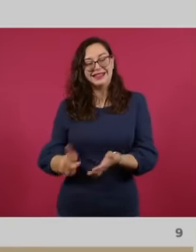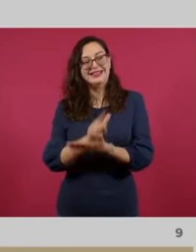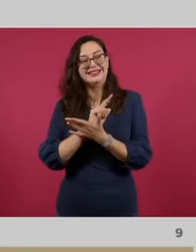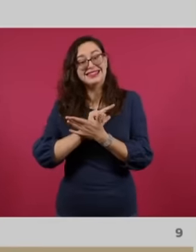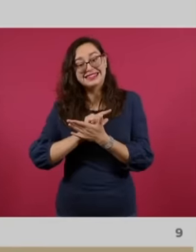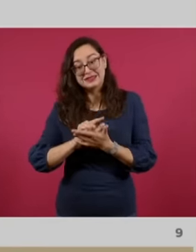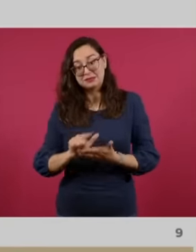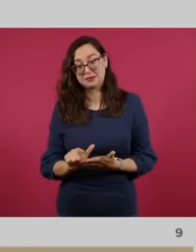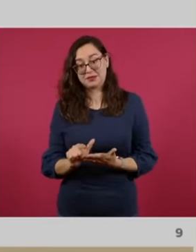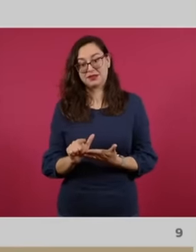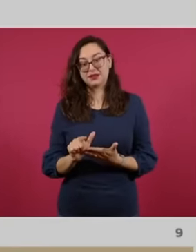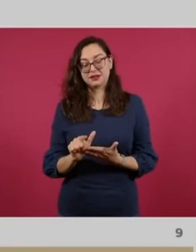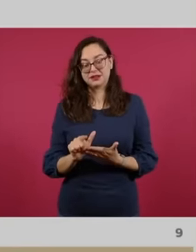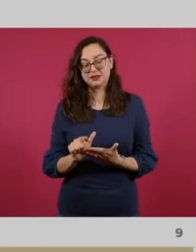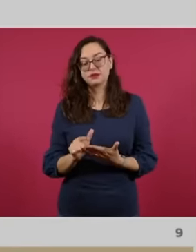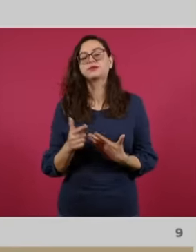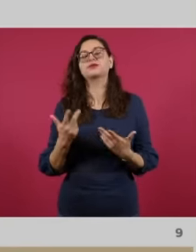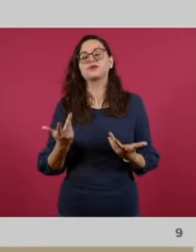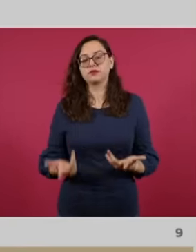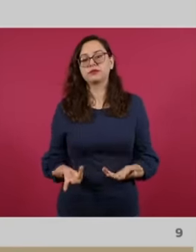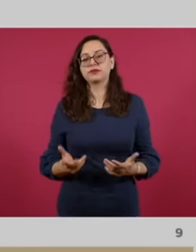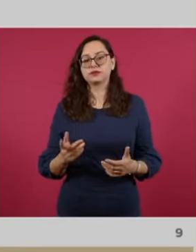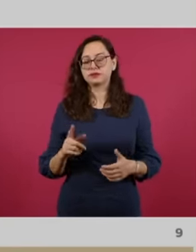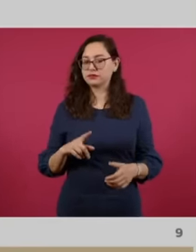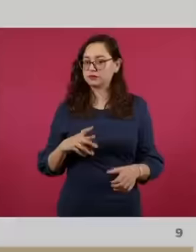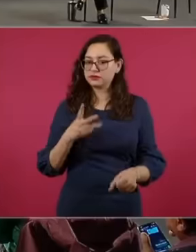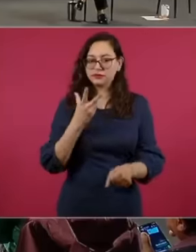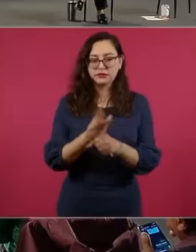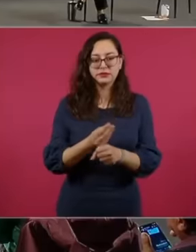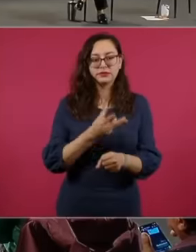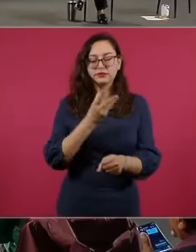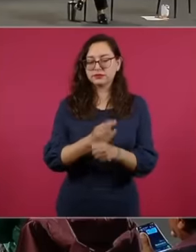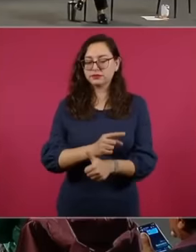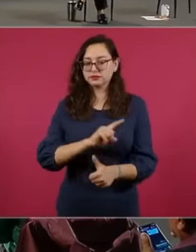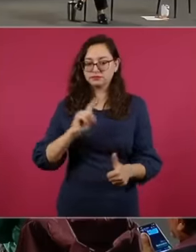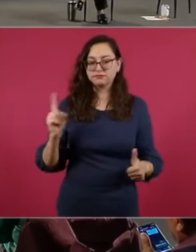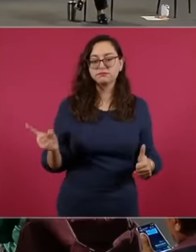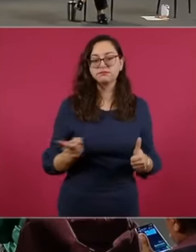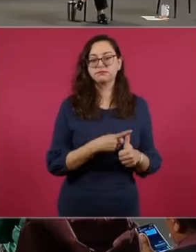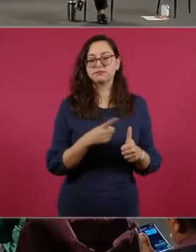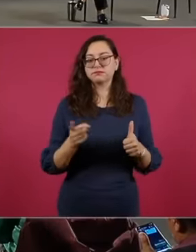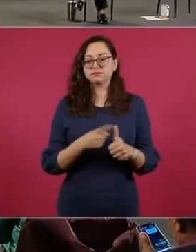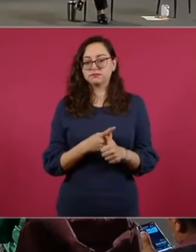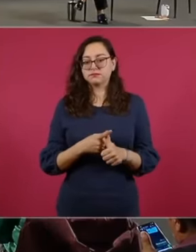So the remediation plan has an axis of measurement of the aci